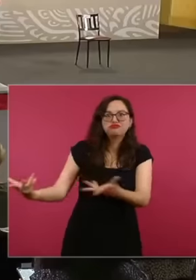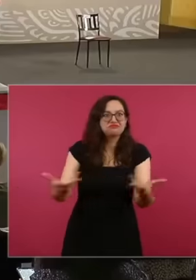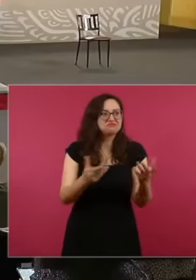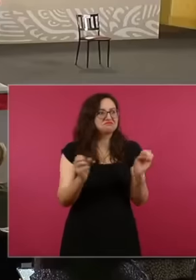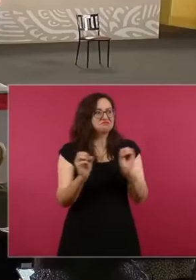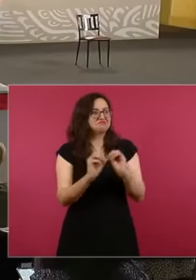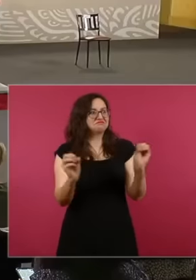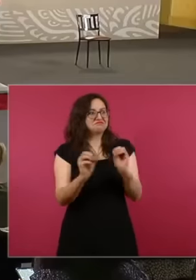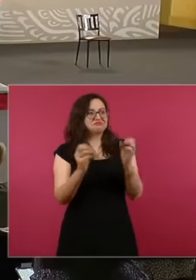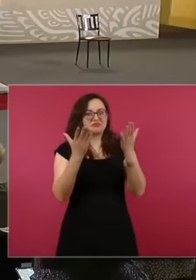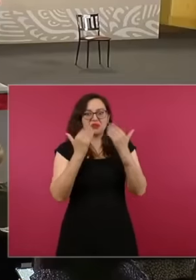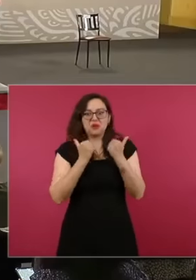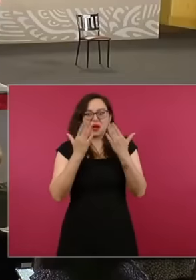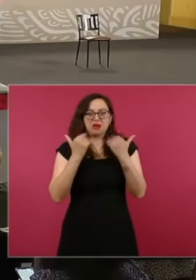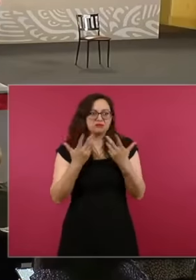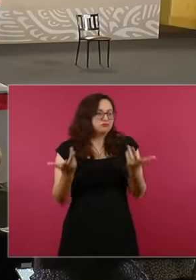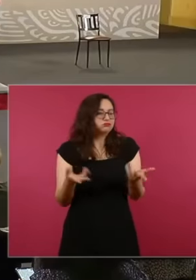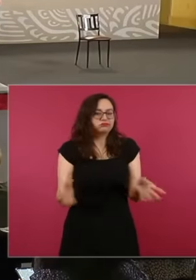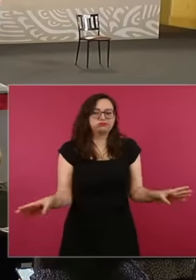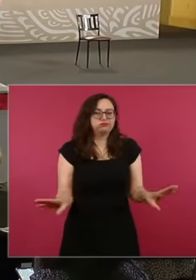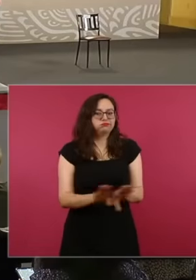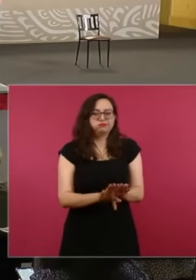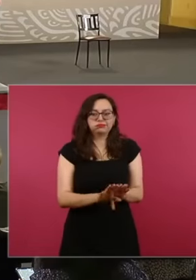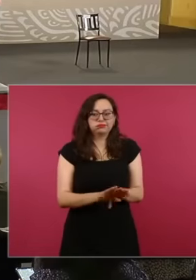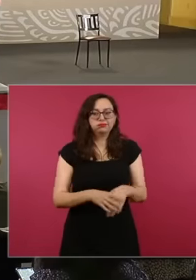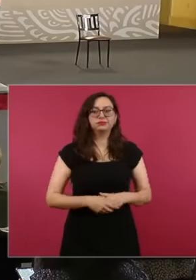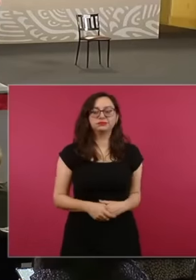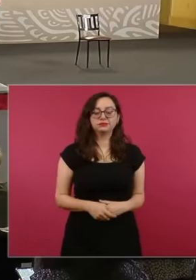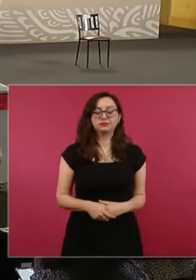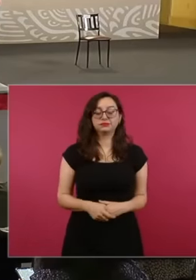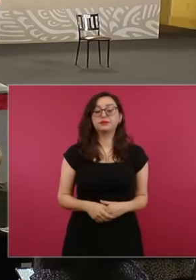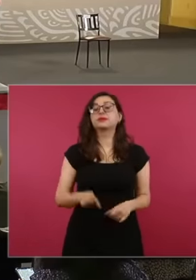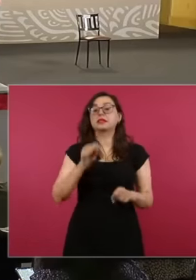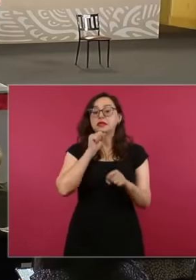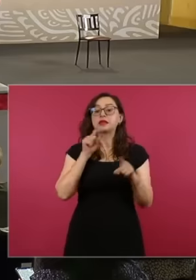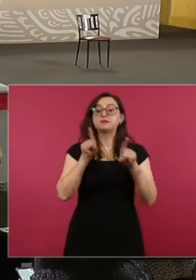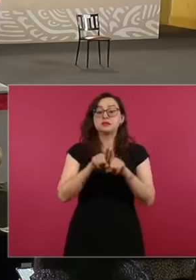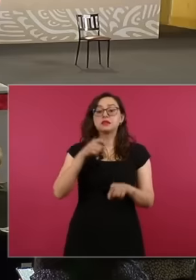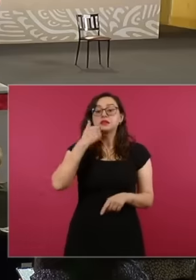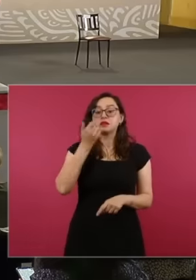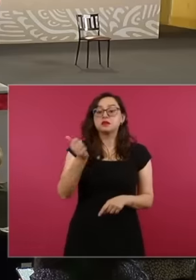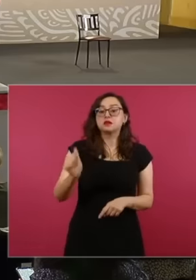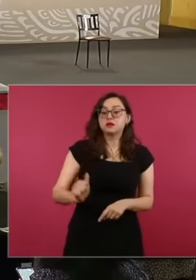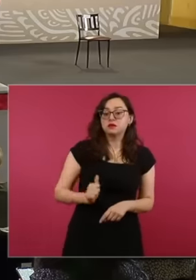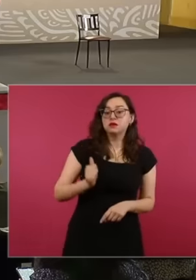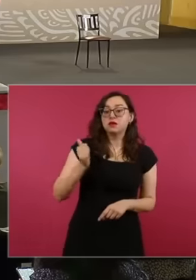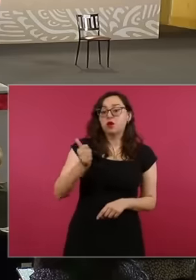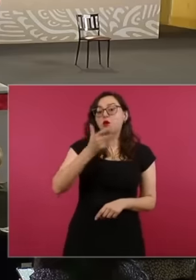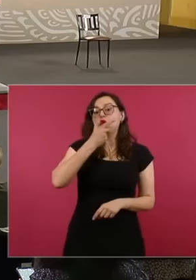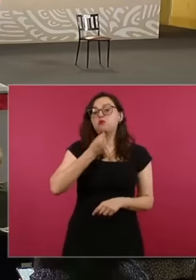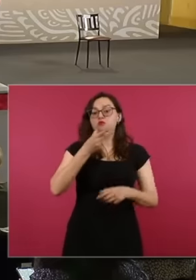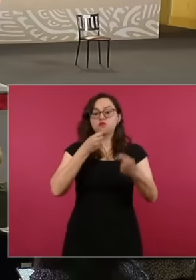I want to take advantage because the journalist Carlos Domínguez on four five occasions has touched on